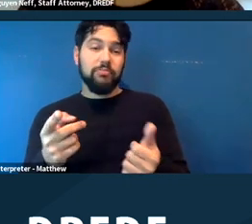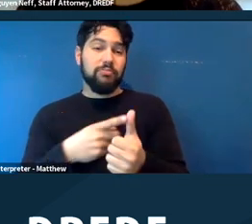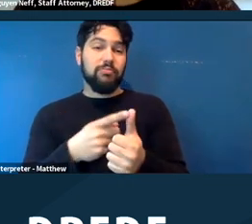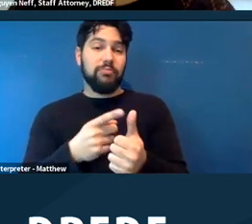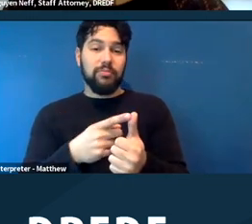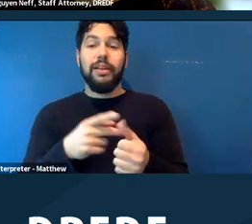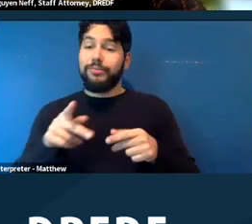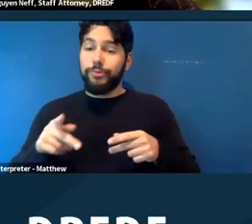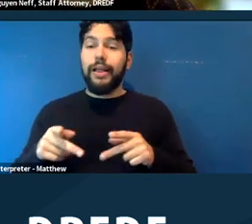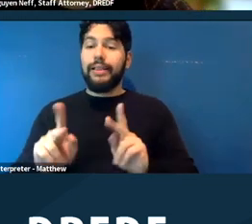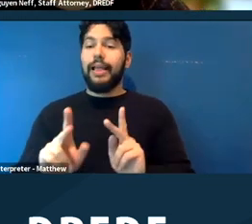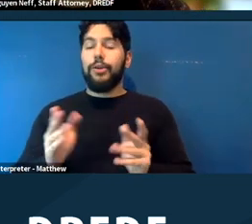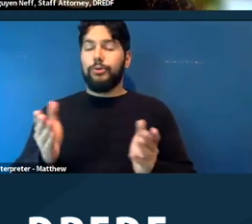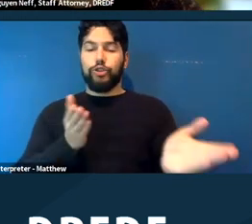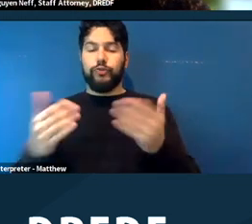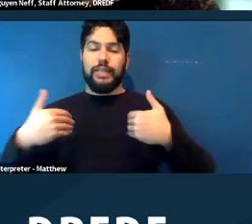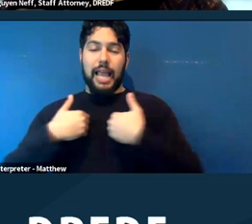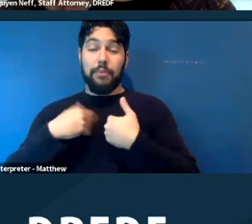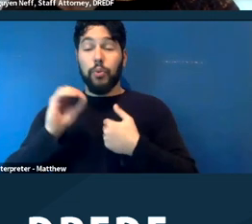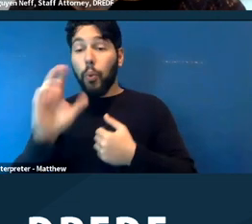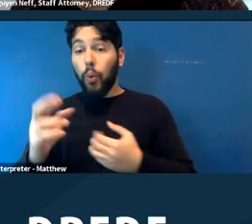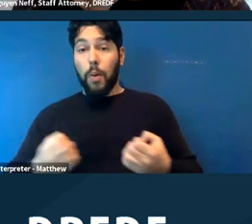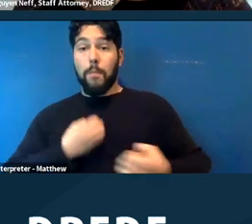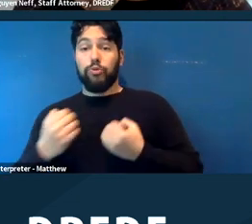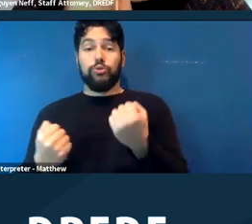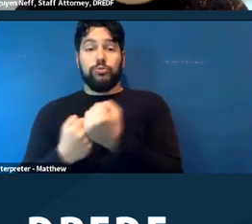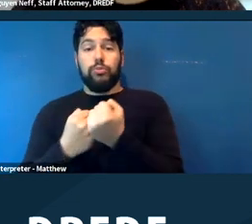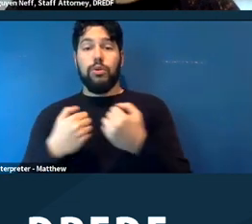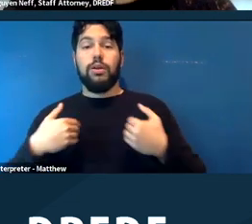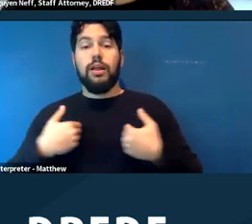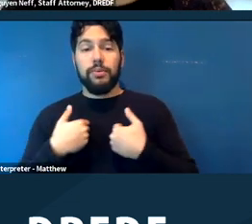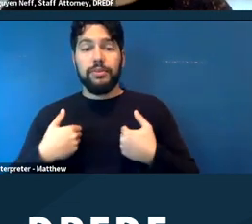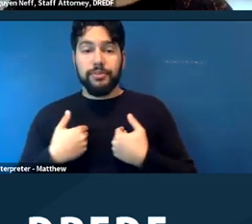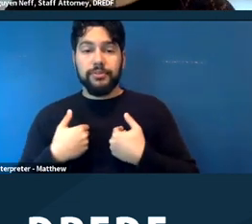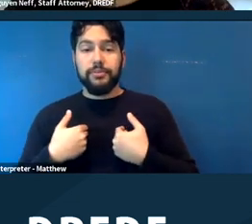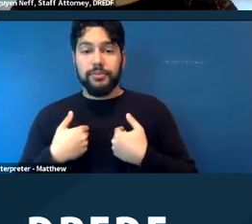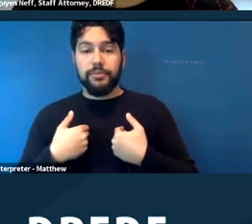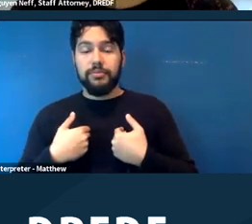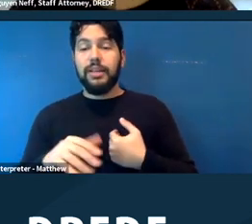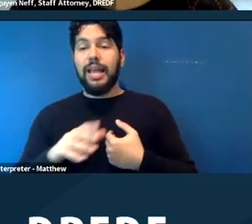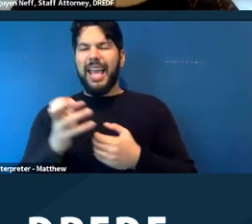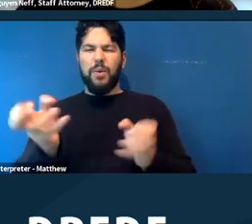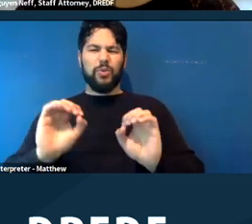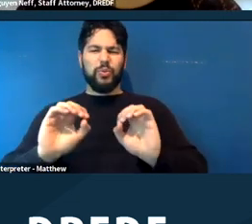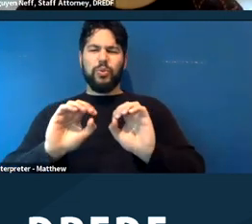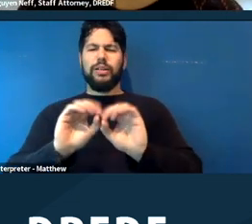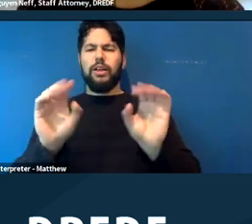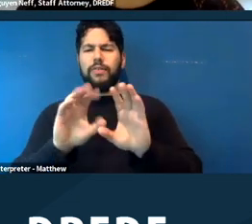service animals or emotional support animals. And to clarify this, you know, a service animal